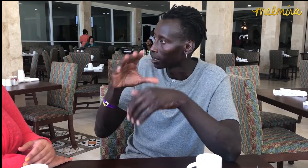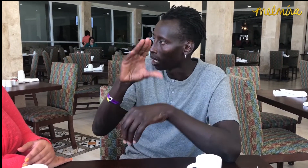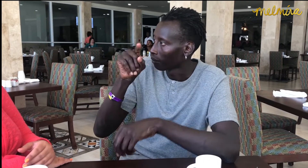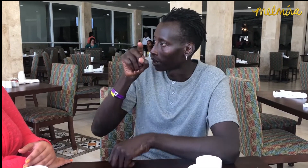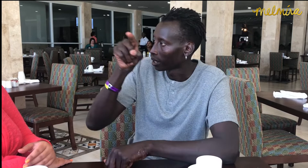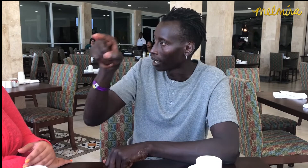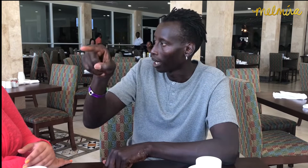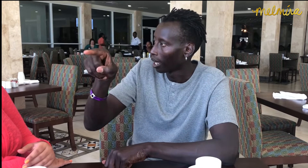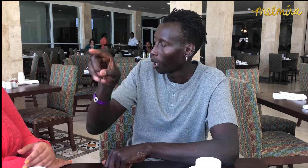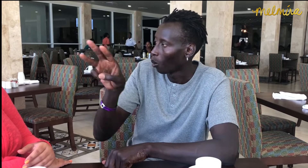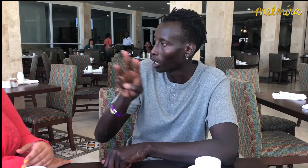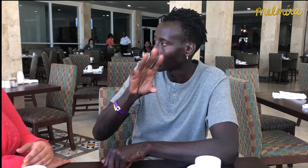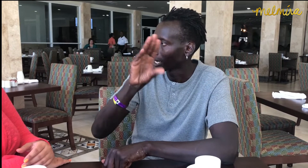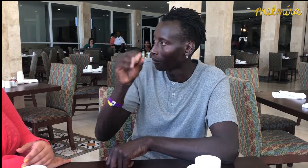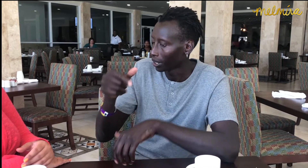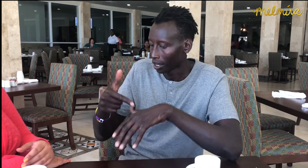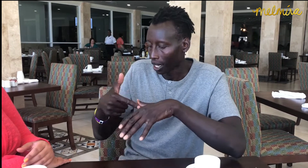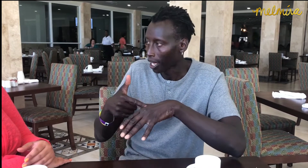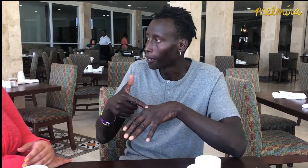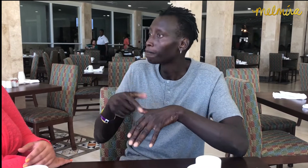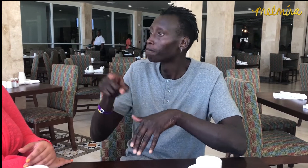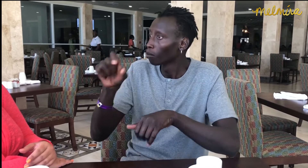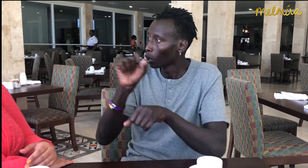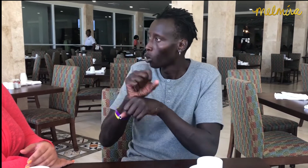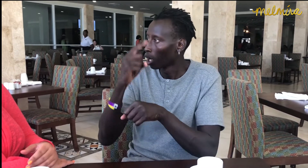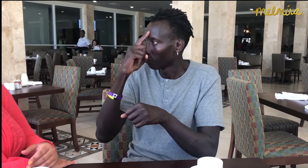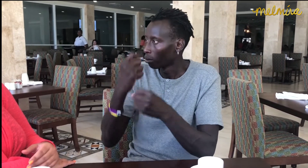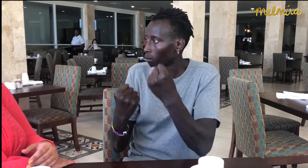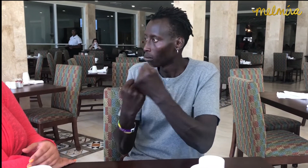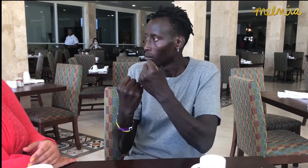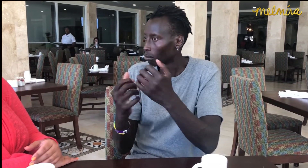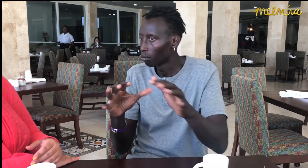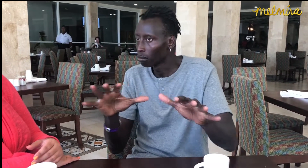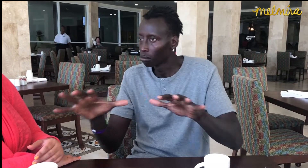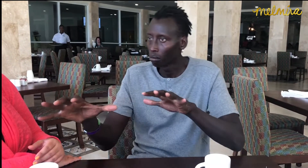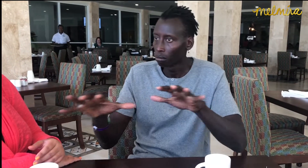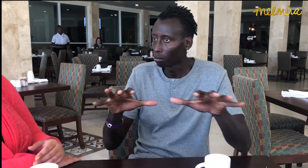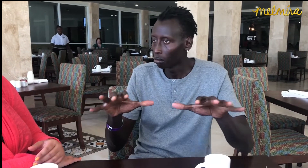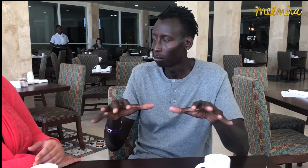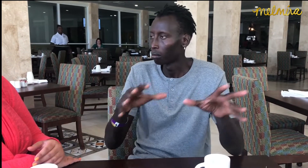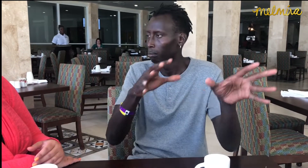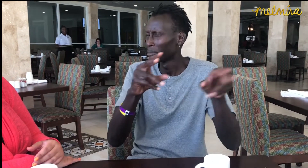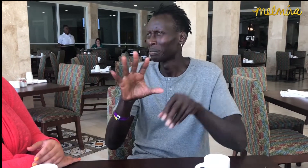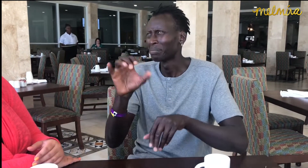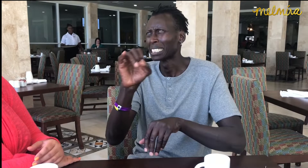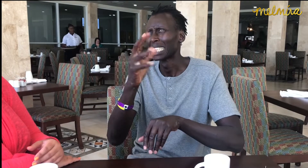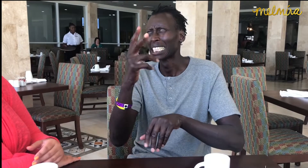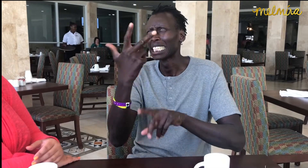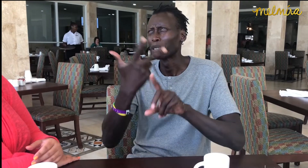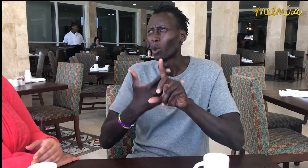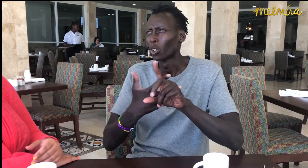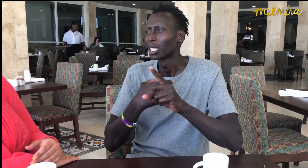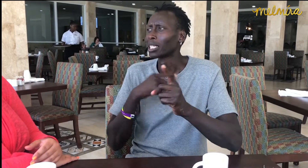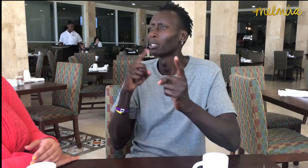This was in west Africa. She worked as a support staff and left after 3 months.